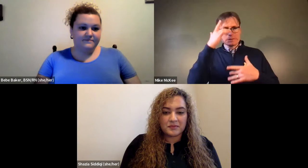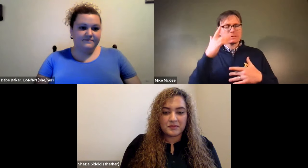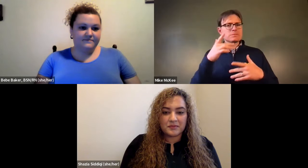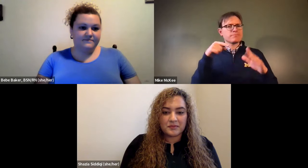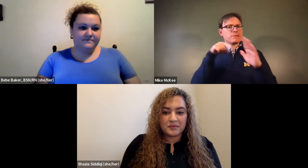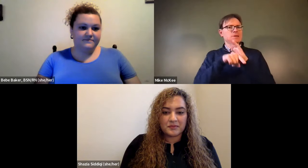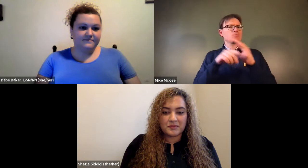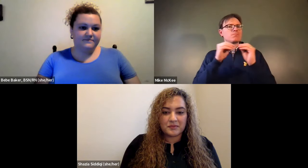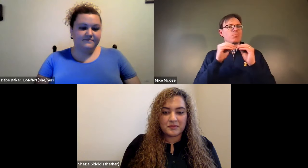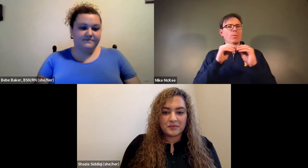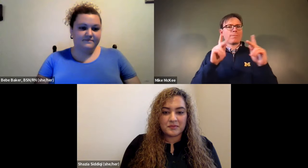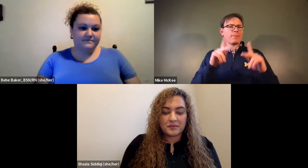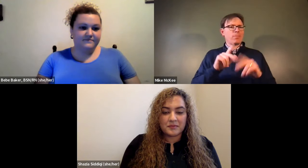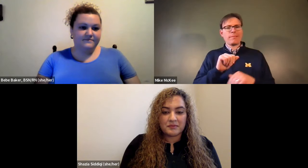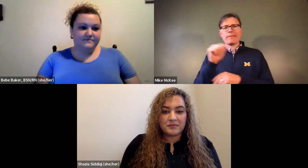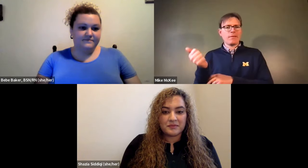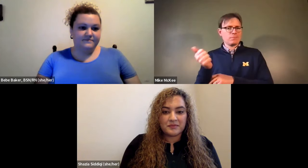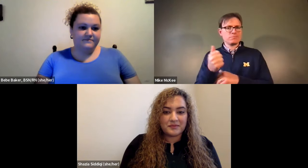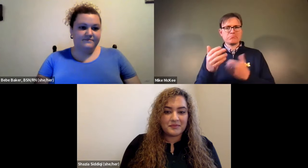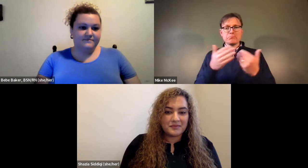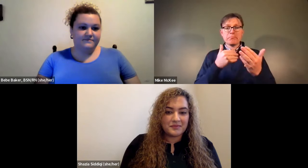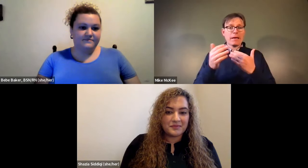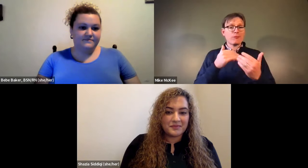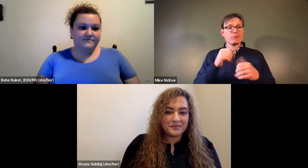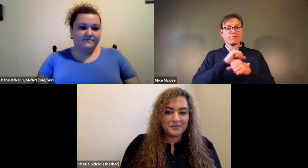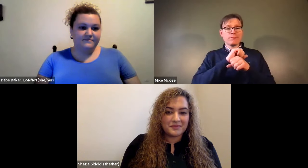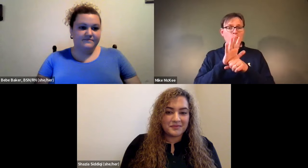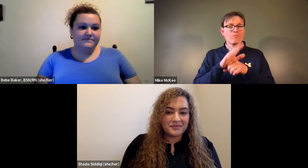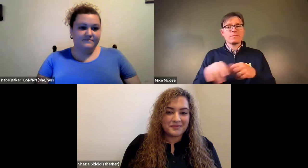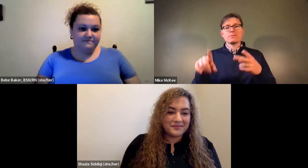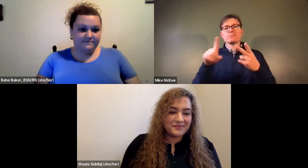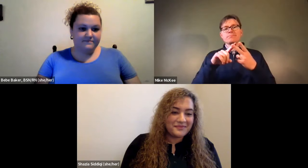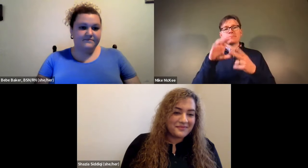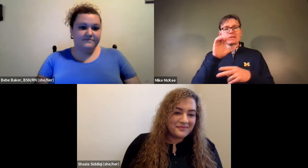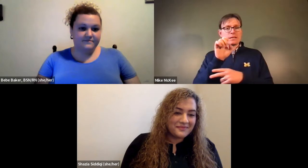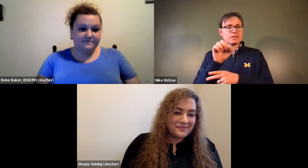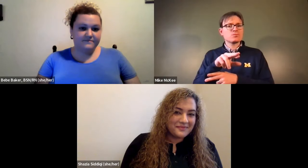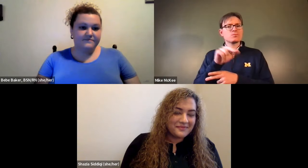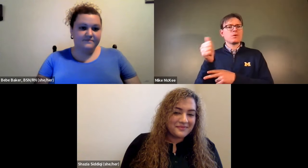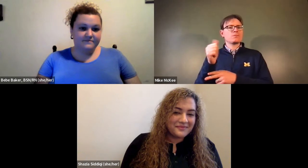James Cech: There are misunderstandings about heart disease, and it is one of the number one killers.